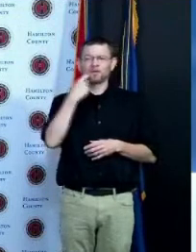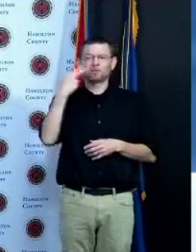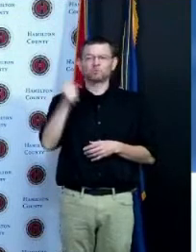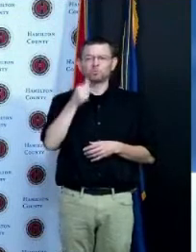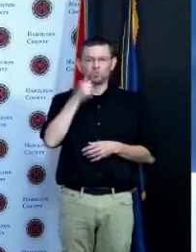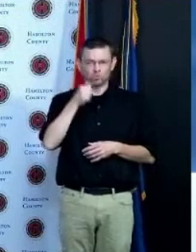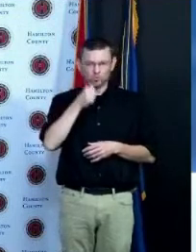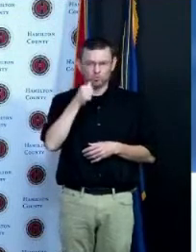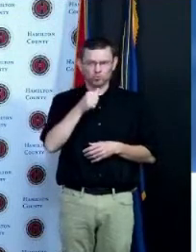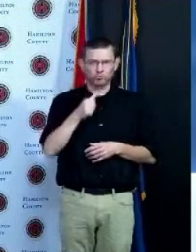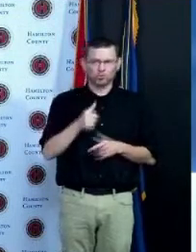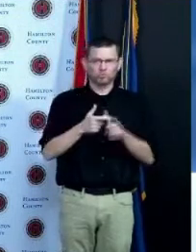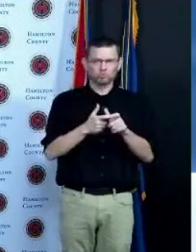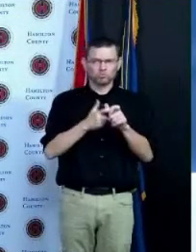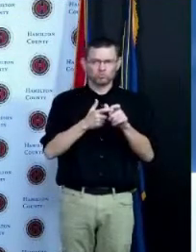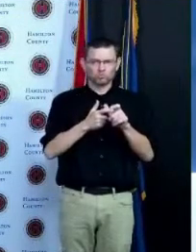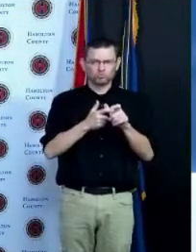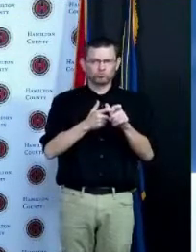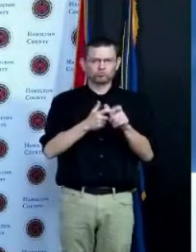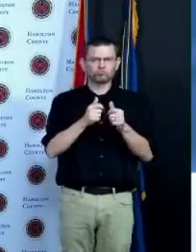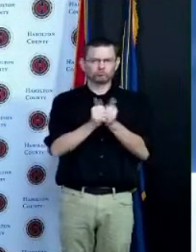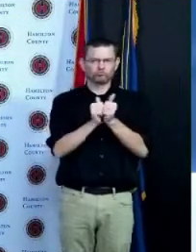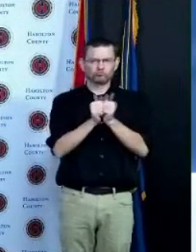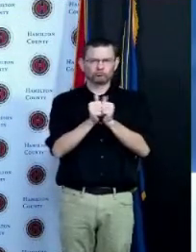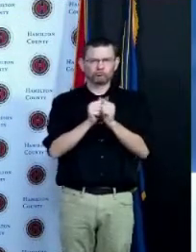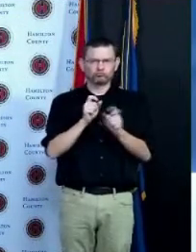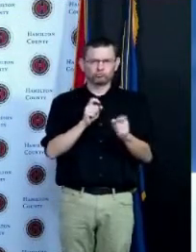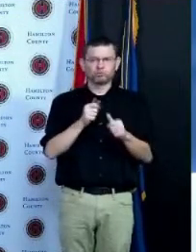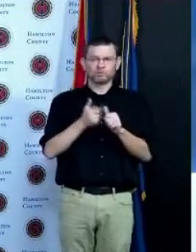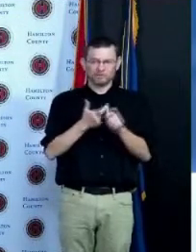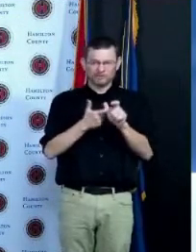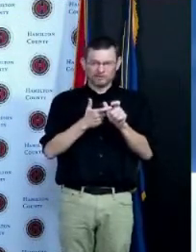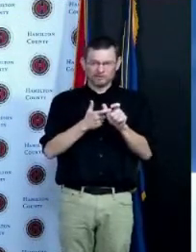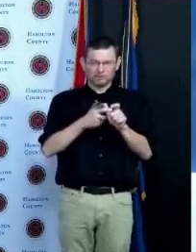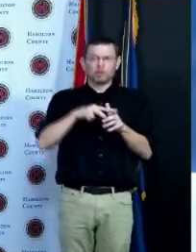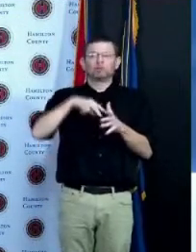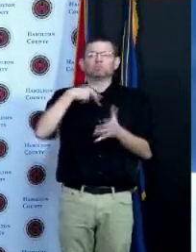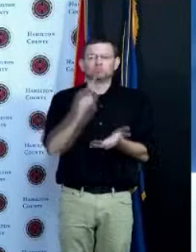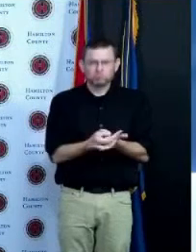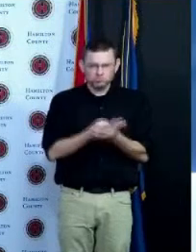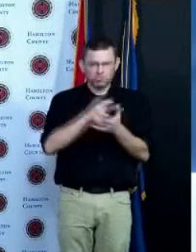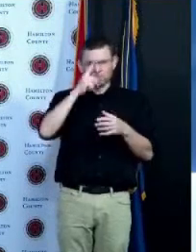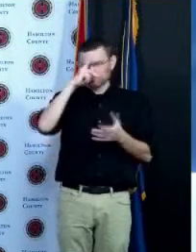collapsed and had some other medical event so it's a teeter-totter but in talk radio we're not the